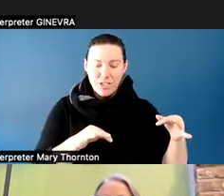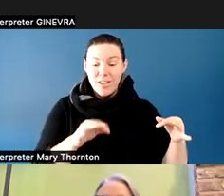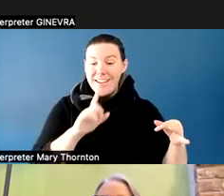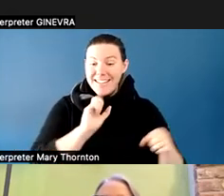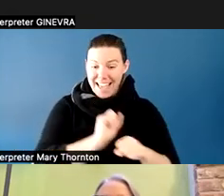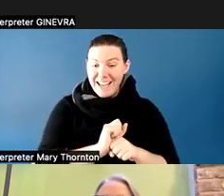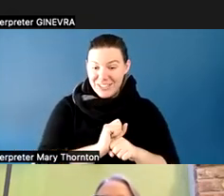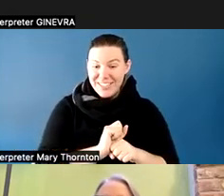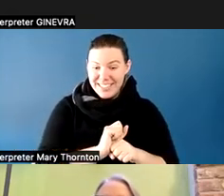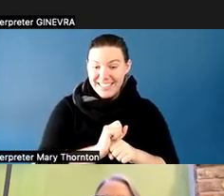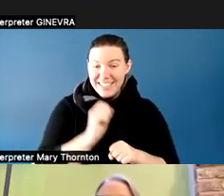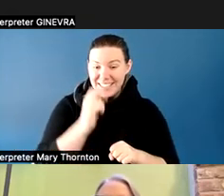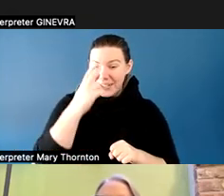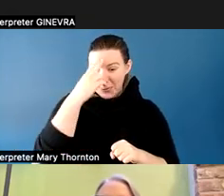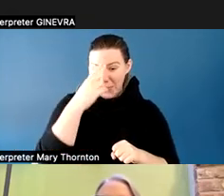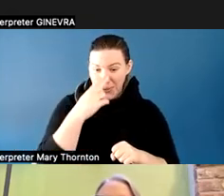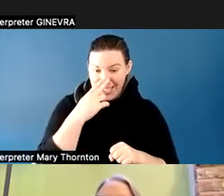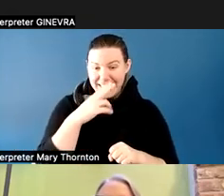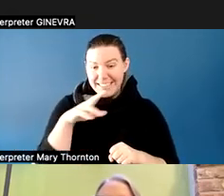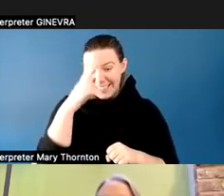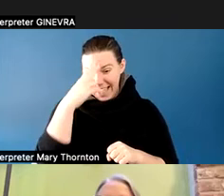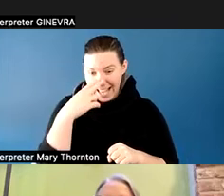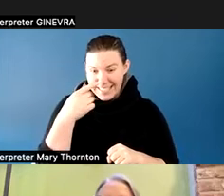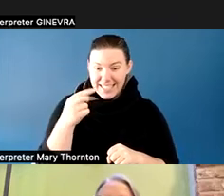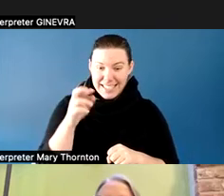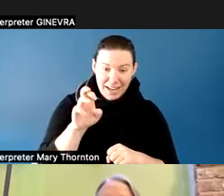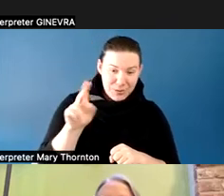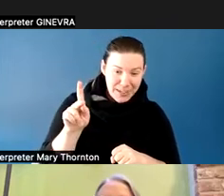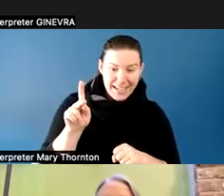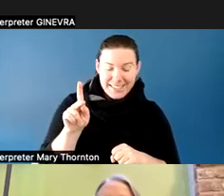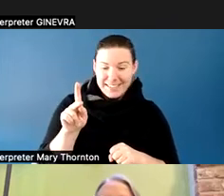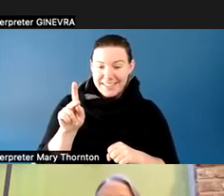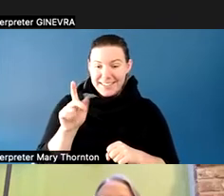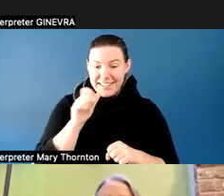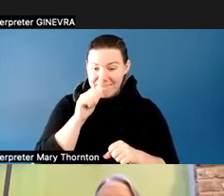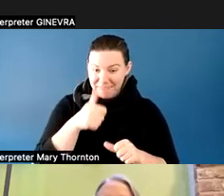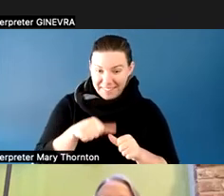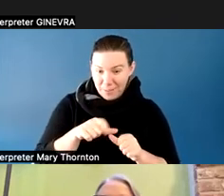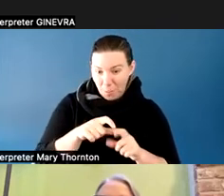And so speaking neuroscience is like learning another language. And so there is a little bit of start-up time that's necessary.